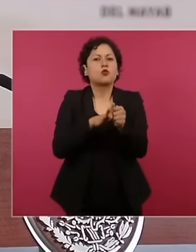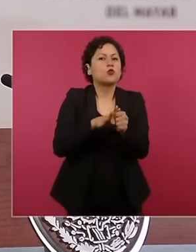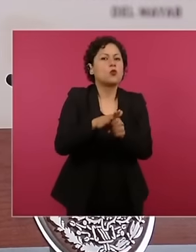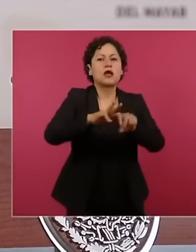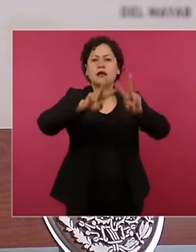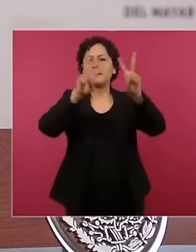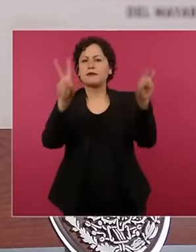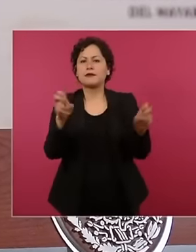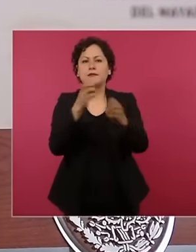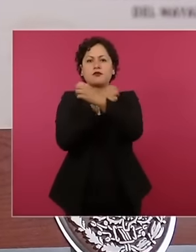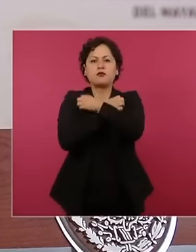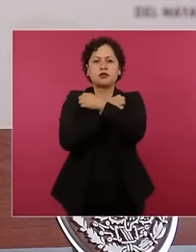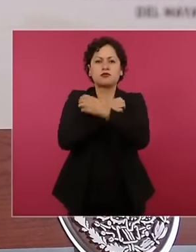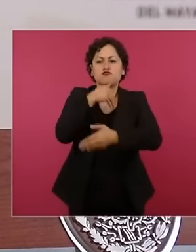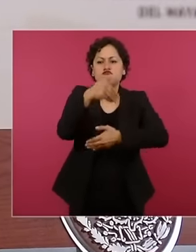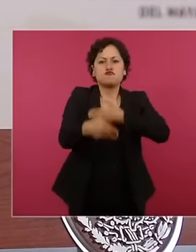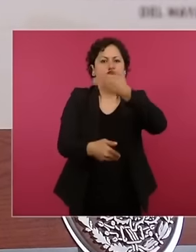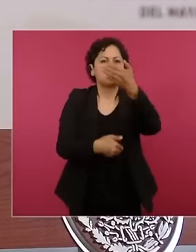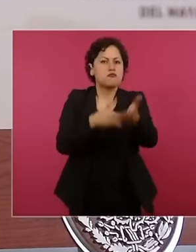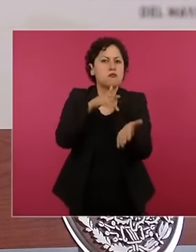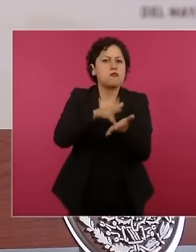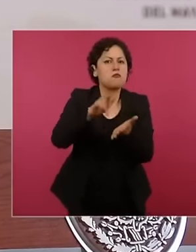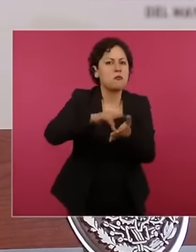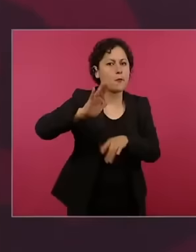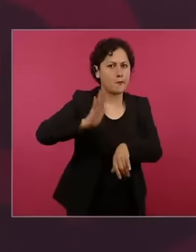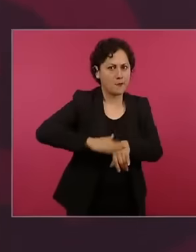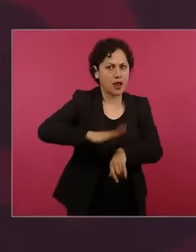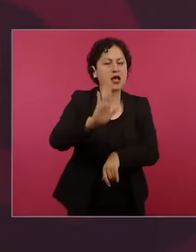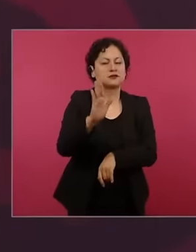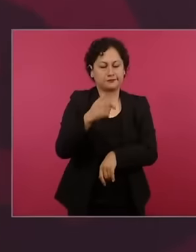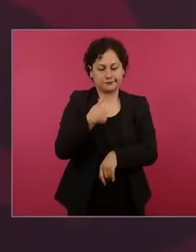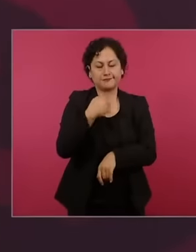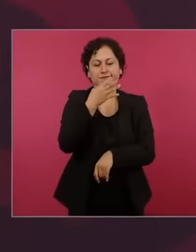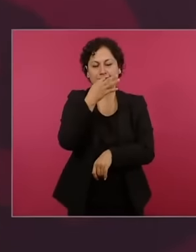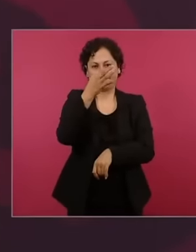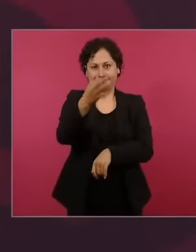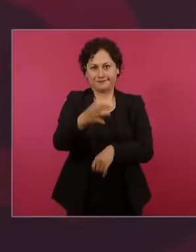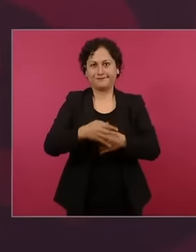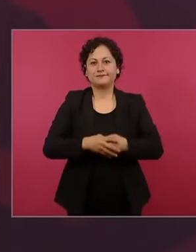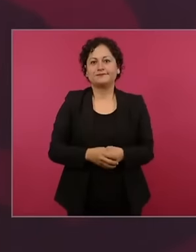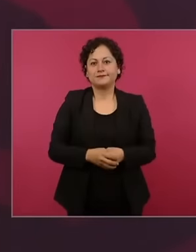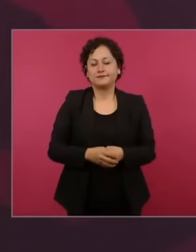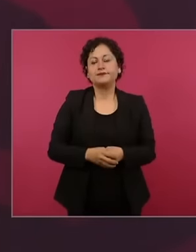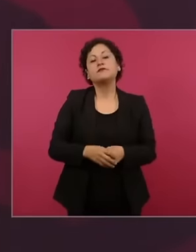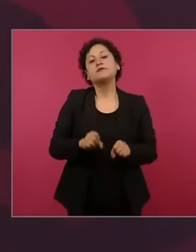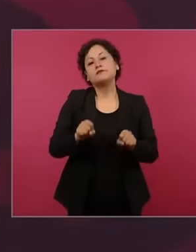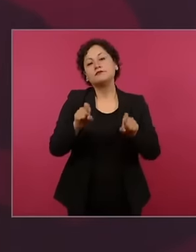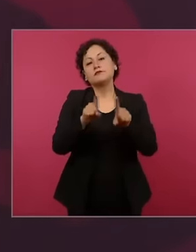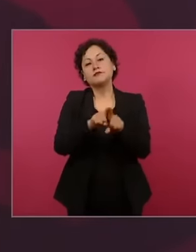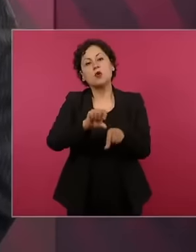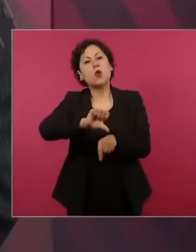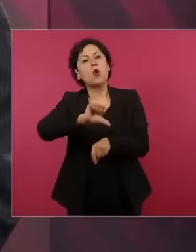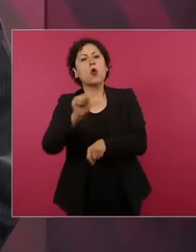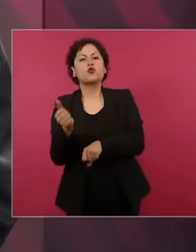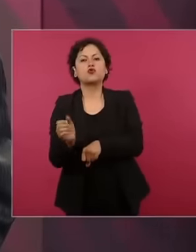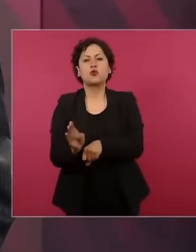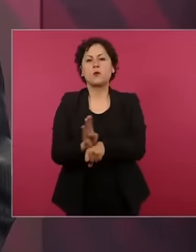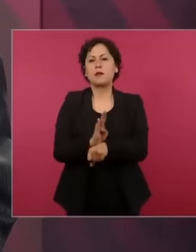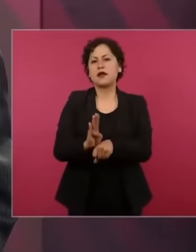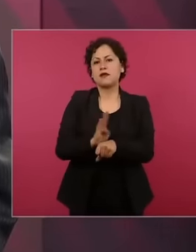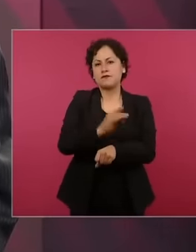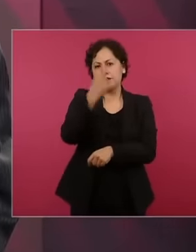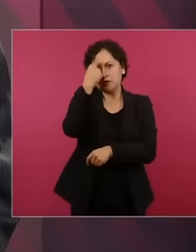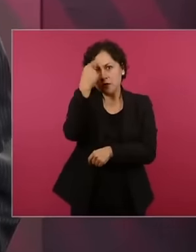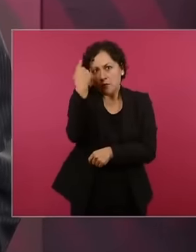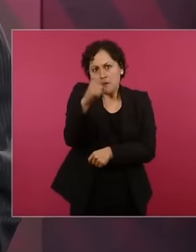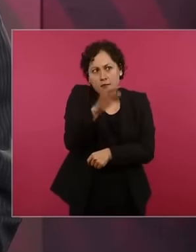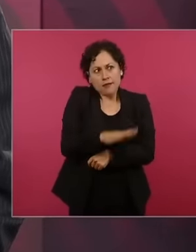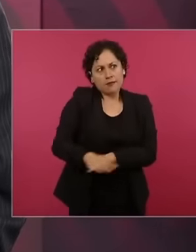and also other employment benefits. For the benefit of the national teaching profession, but